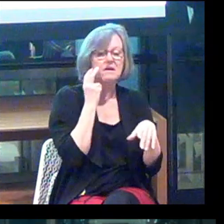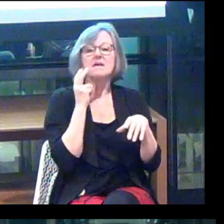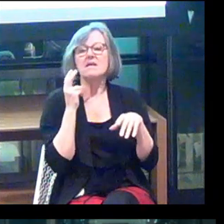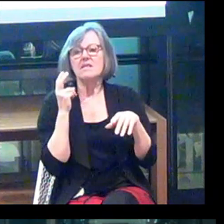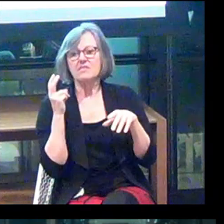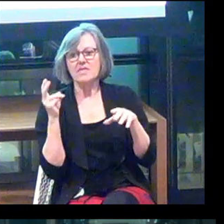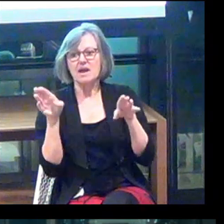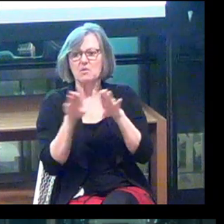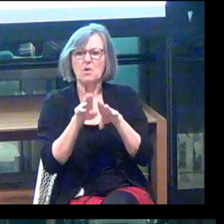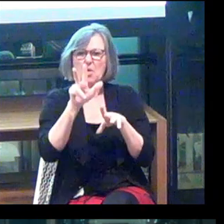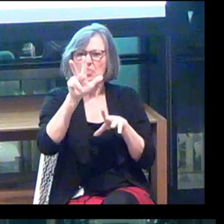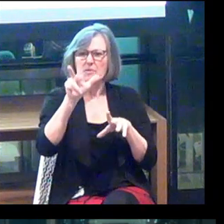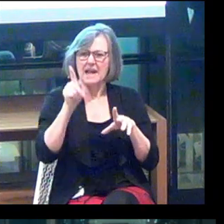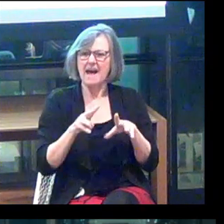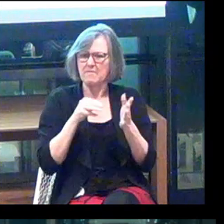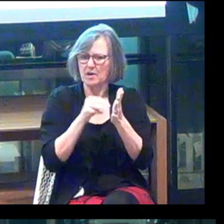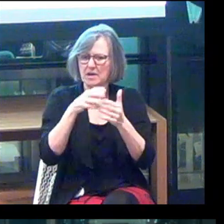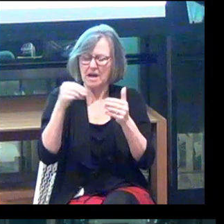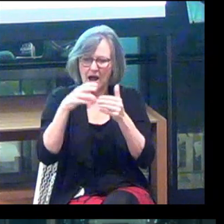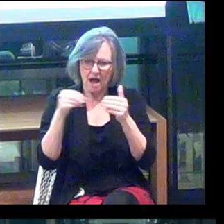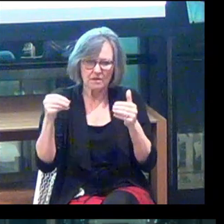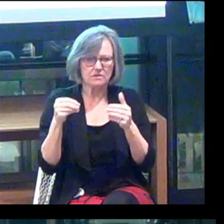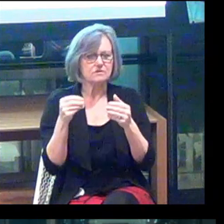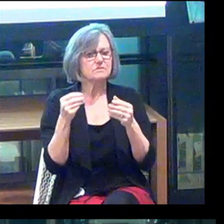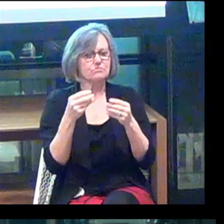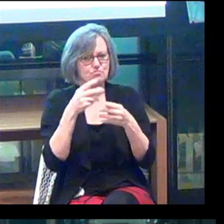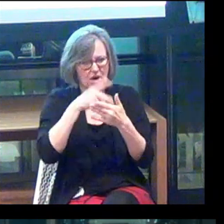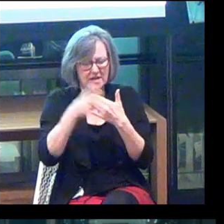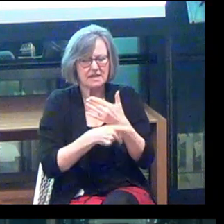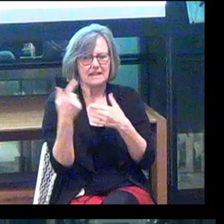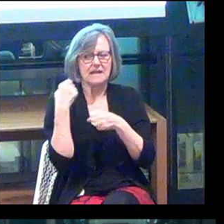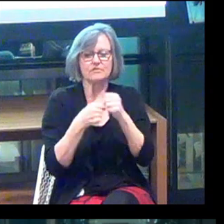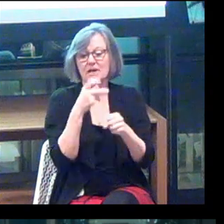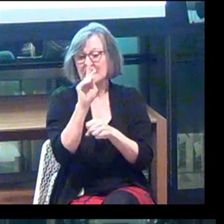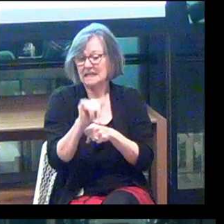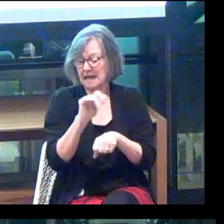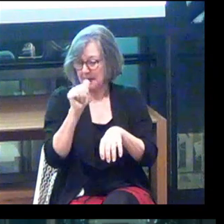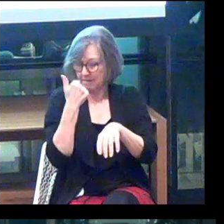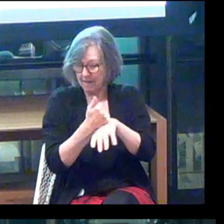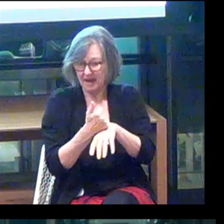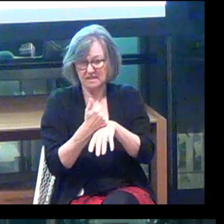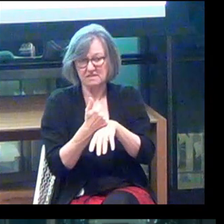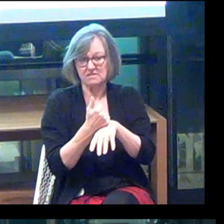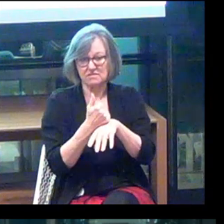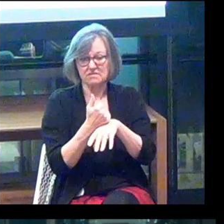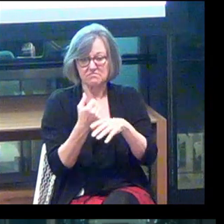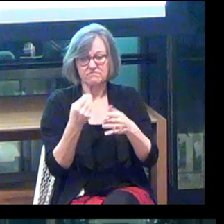a $3.5 million seed round last year from a Kentucky-based venture fund.